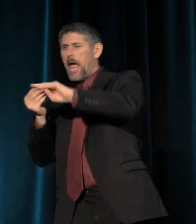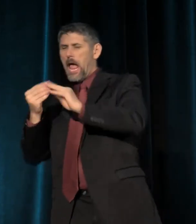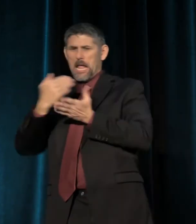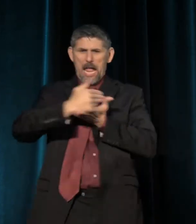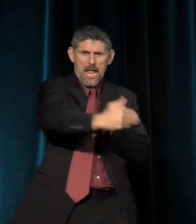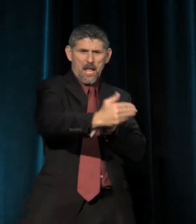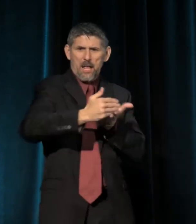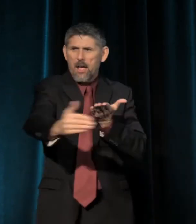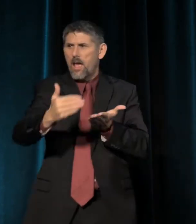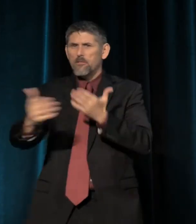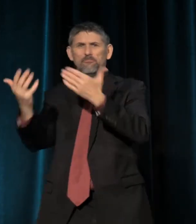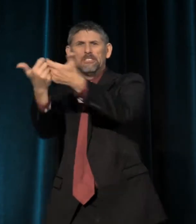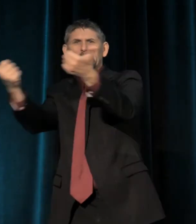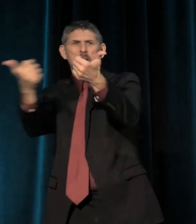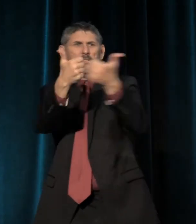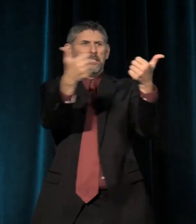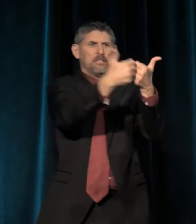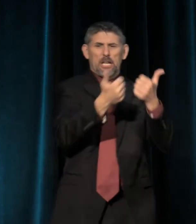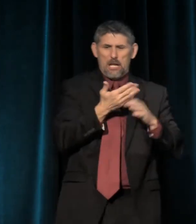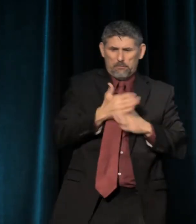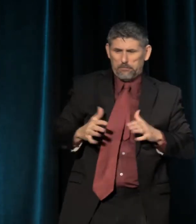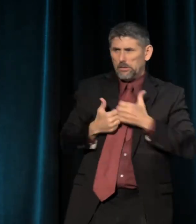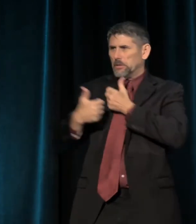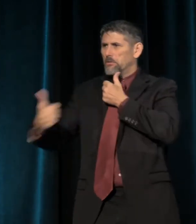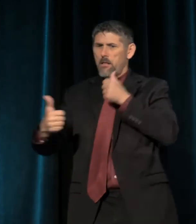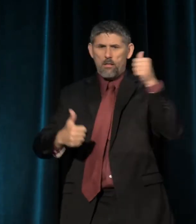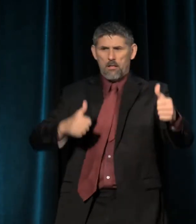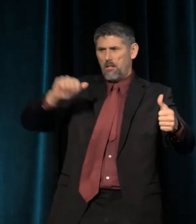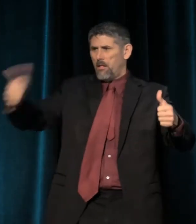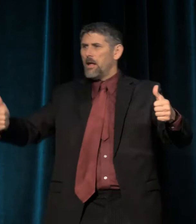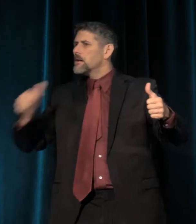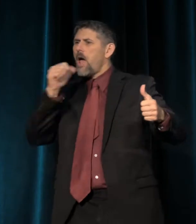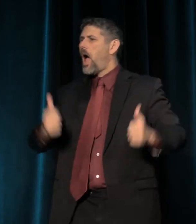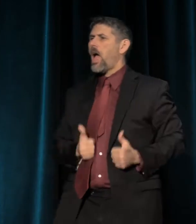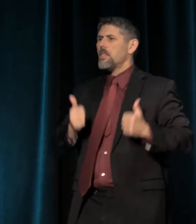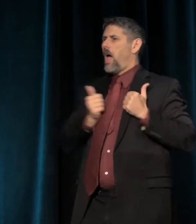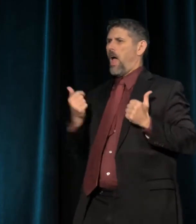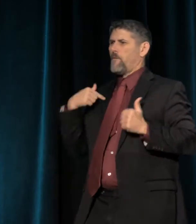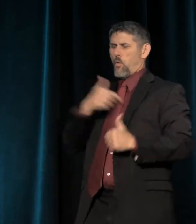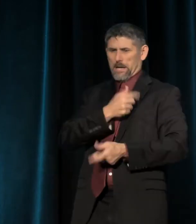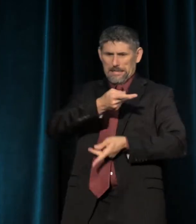that separate us from each other. That take life as not something to be taken care of